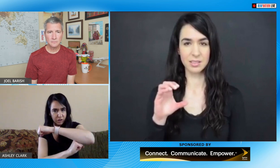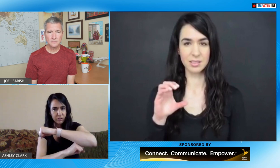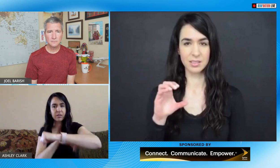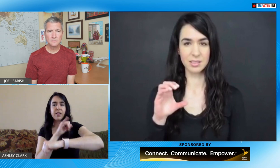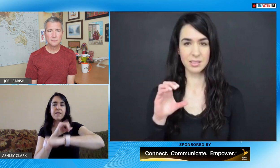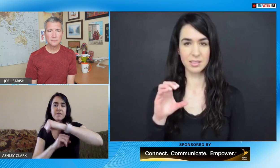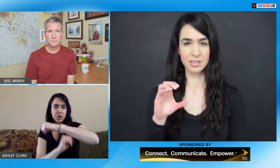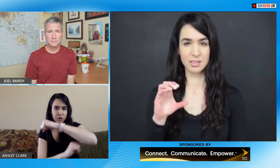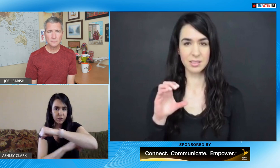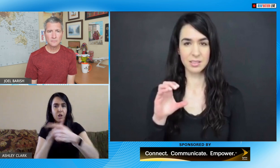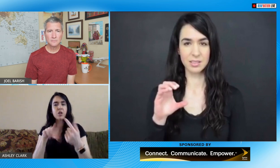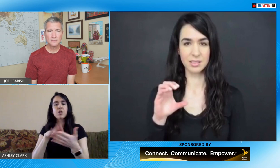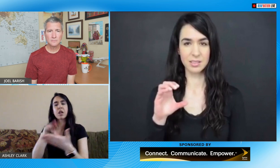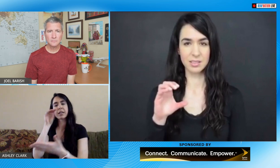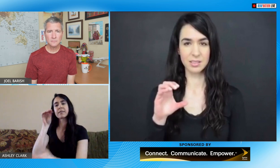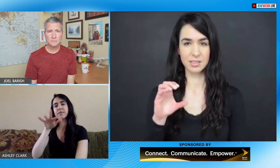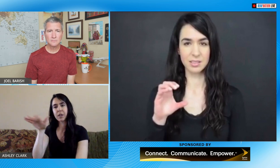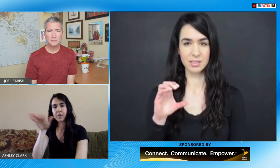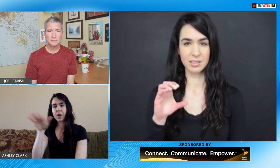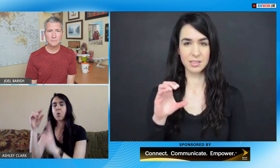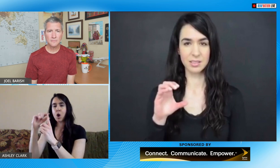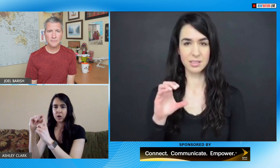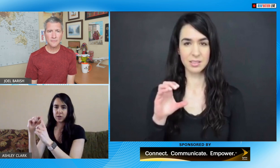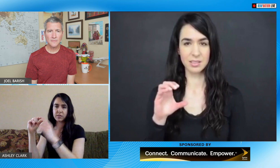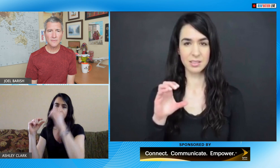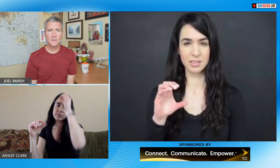tend to be weak so I really wanted to build on that